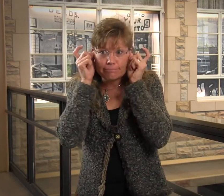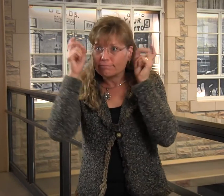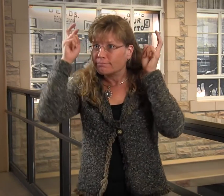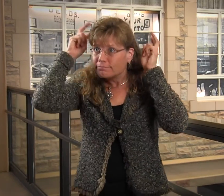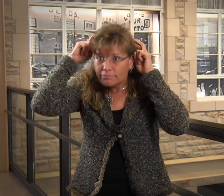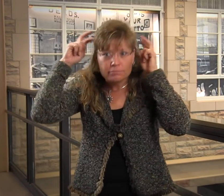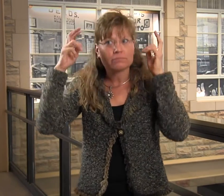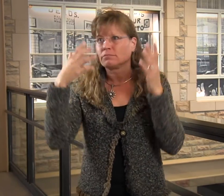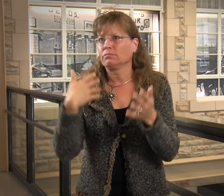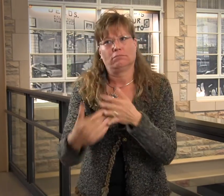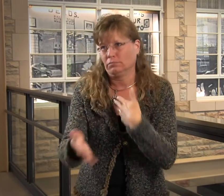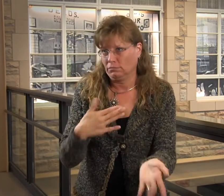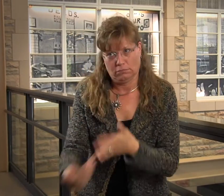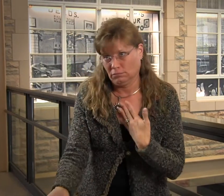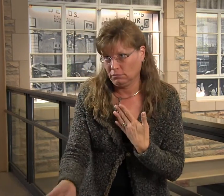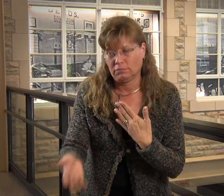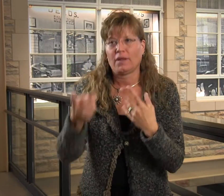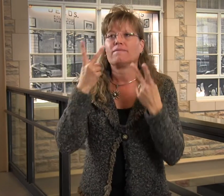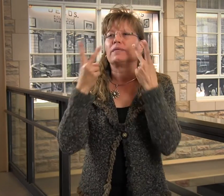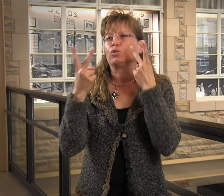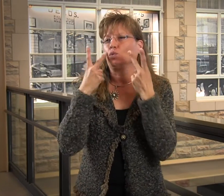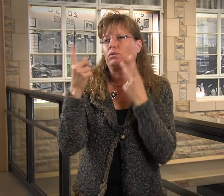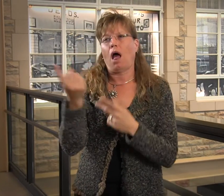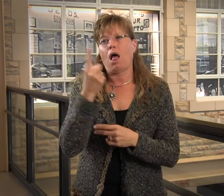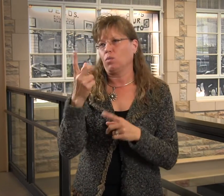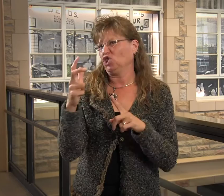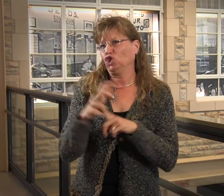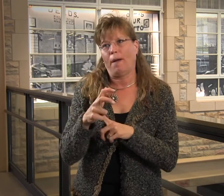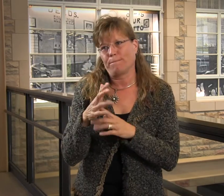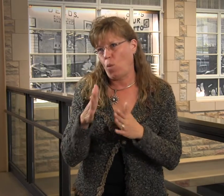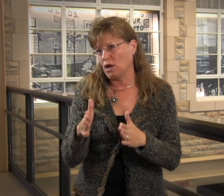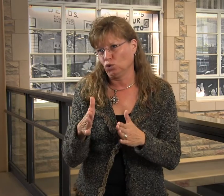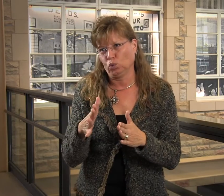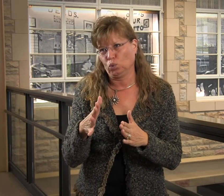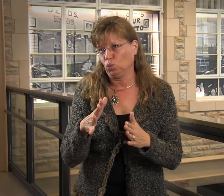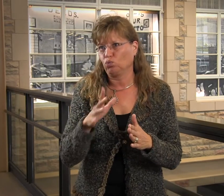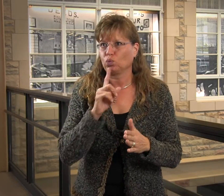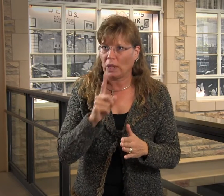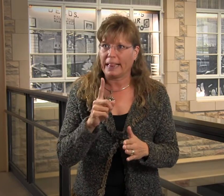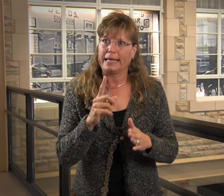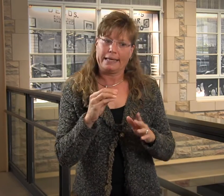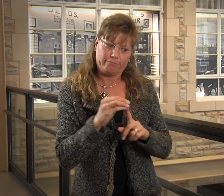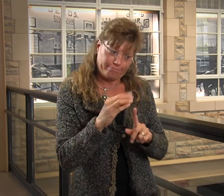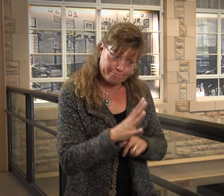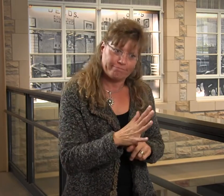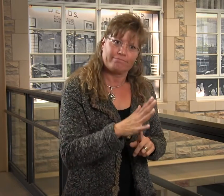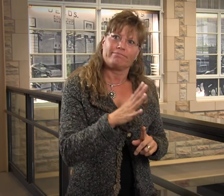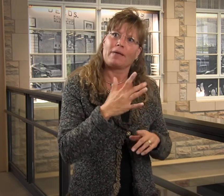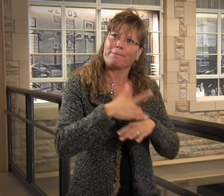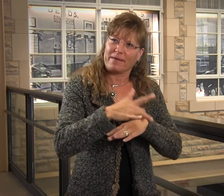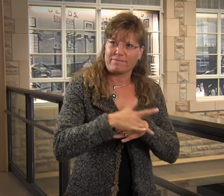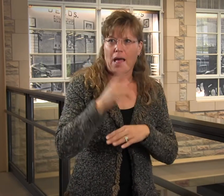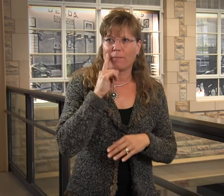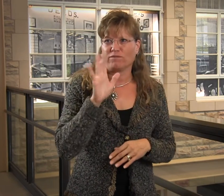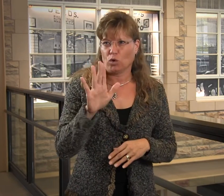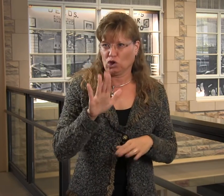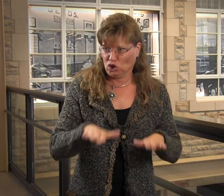the auditory piece, regardless of if we wear hearing aids or cochlear implants. Visual is the way to go.